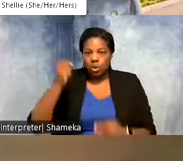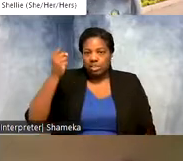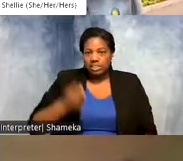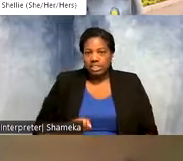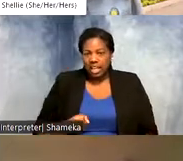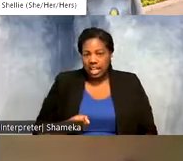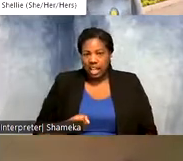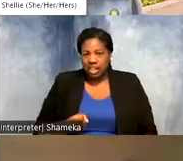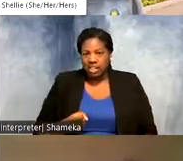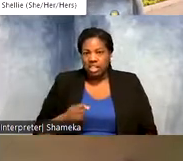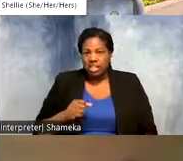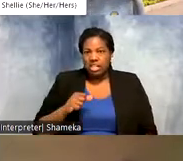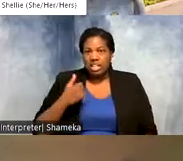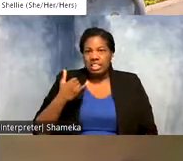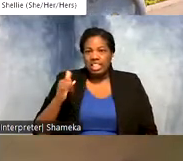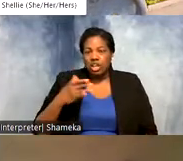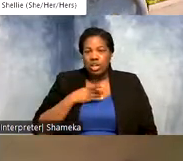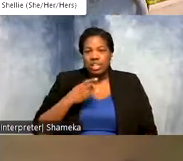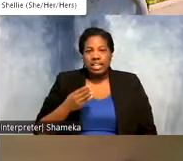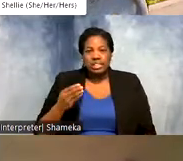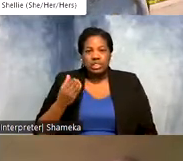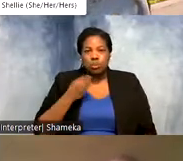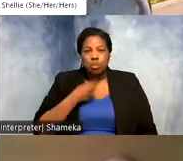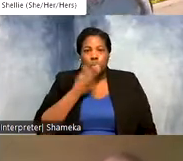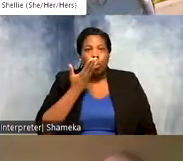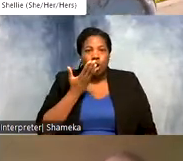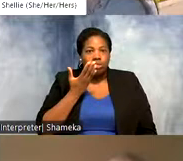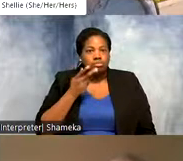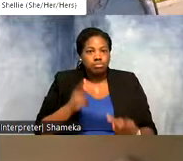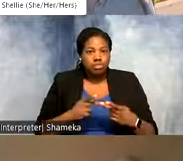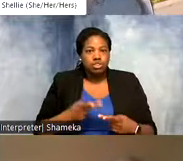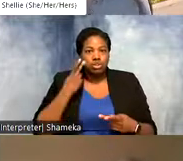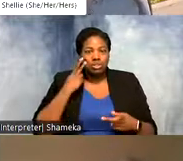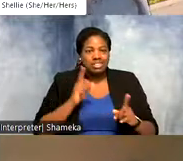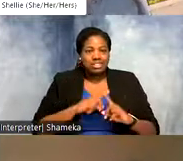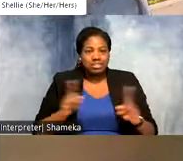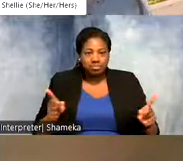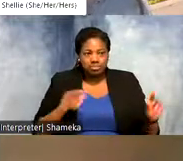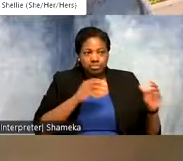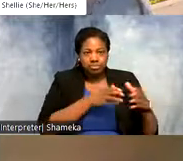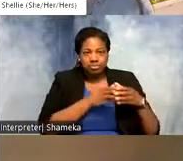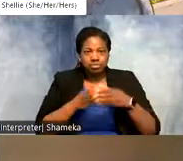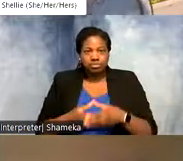warmer climates so we are seeing pretty different migrations of these two shorebird species.